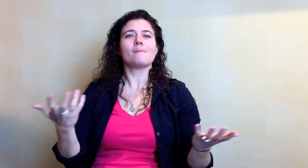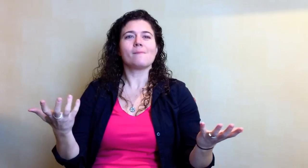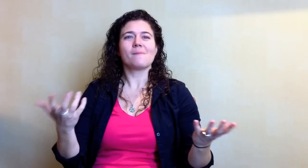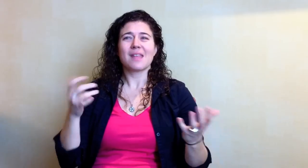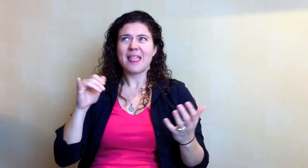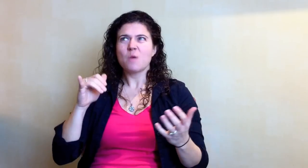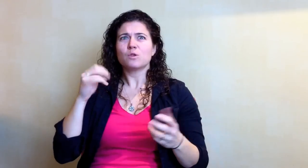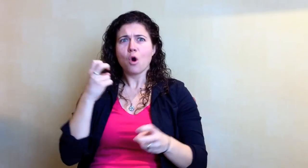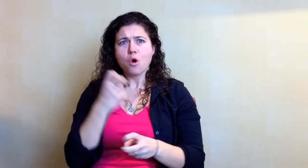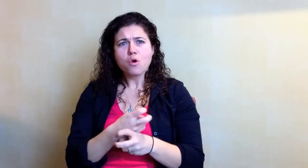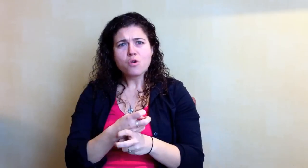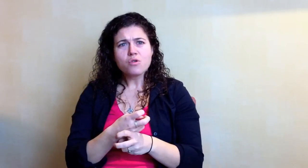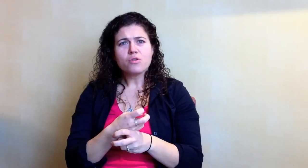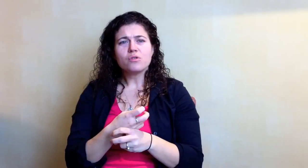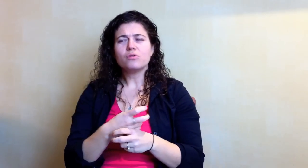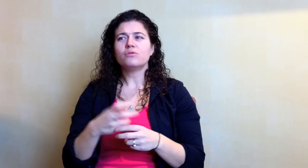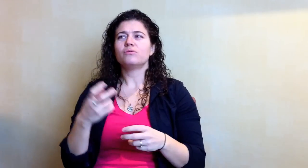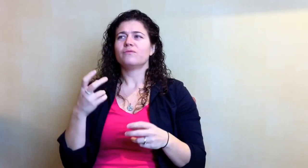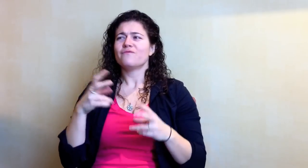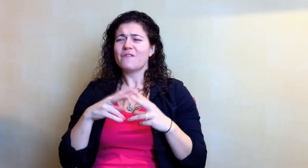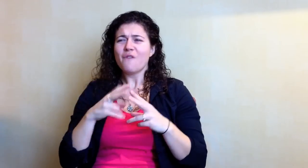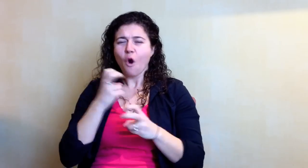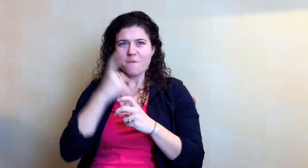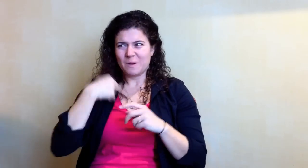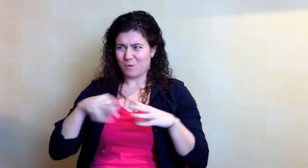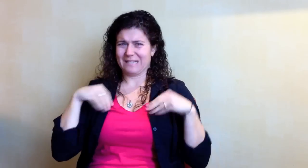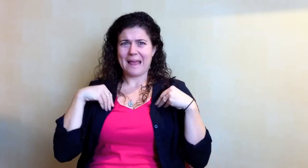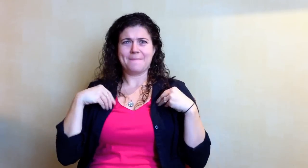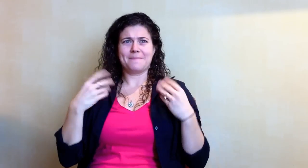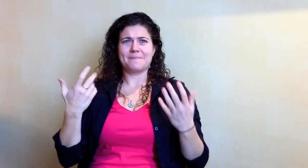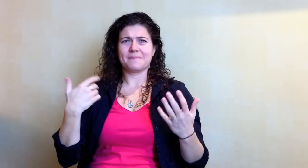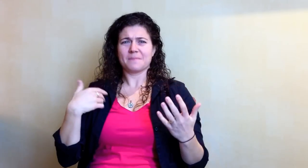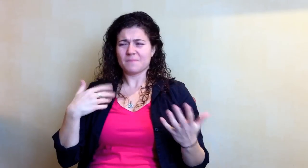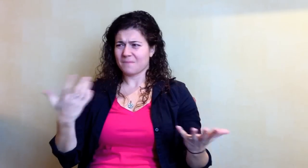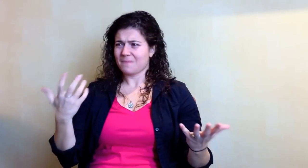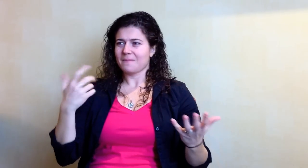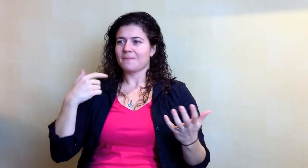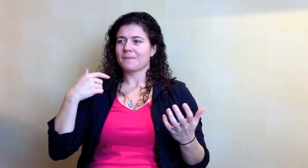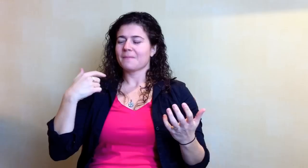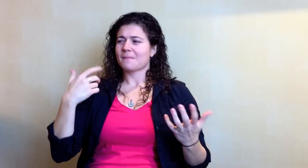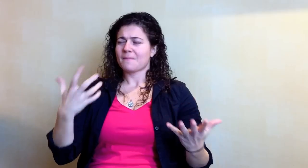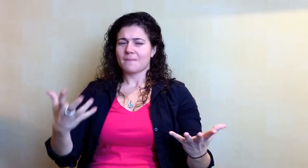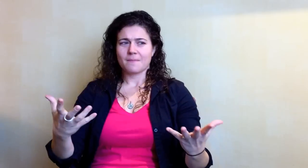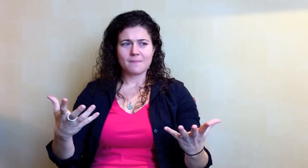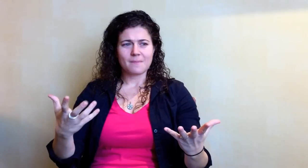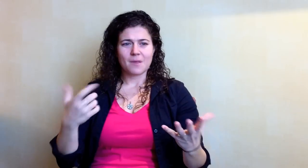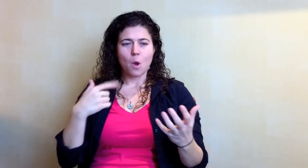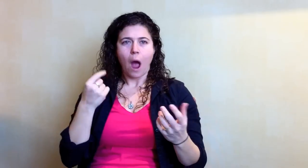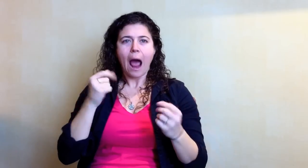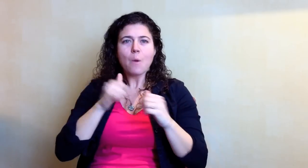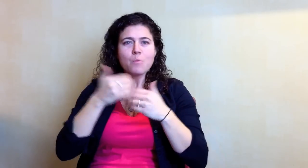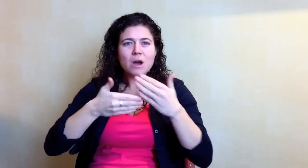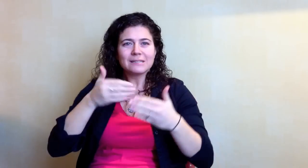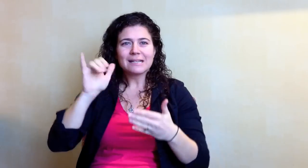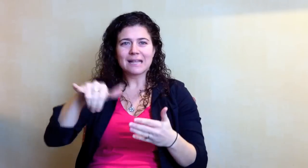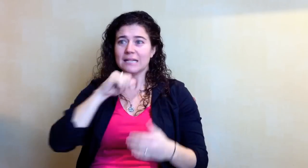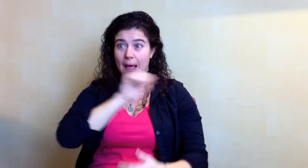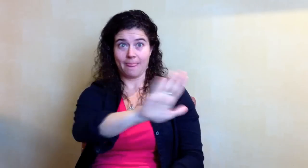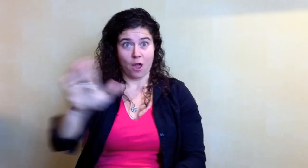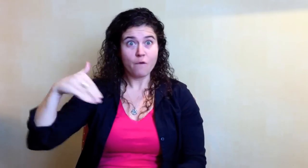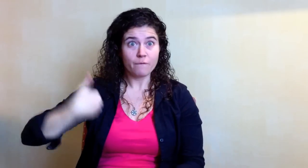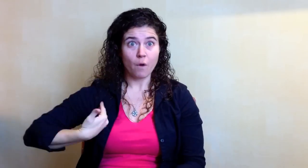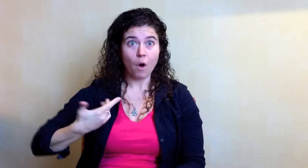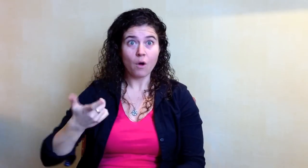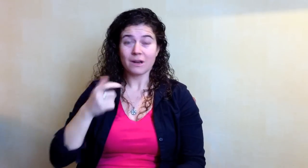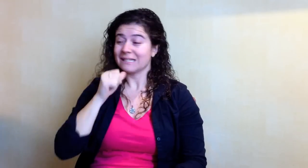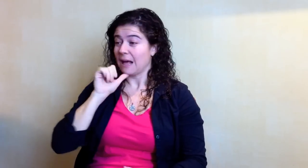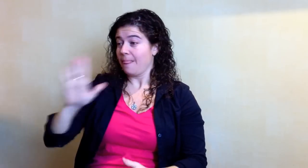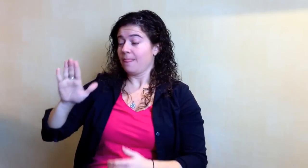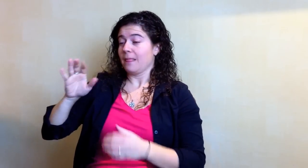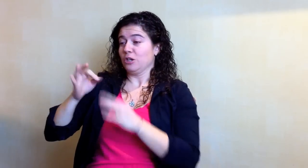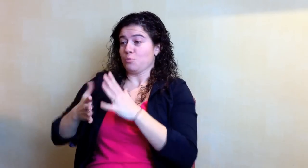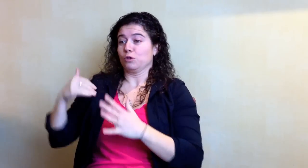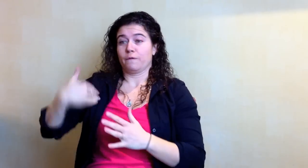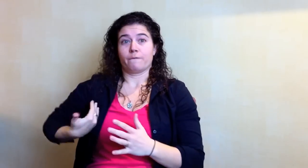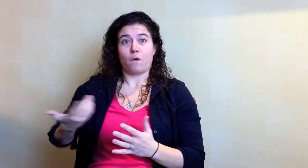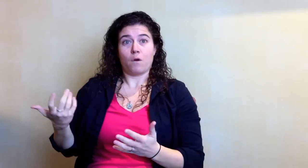That was hard, very hard for me to accept. How do I processed that? It was not their fault nor the interpreter’s.